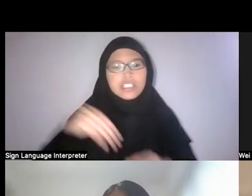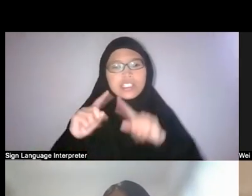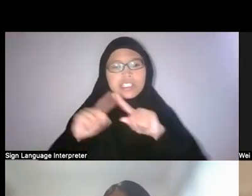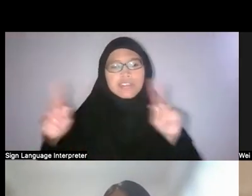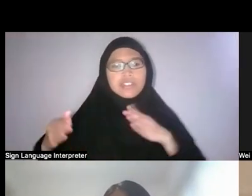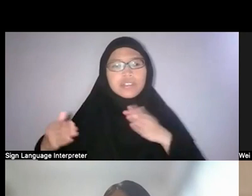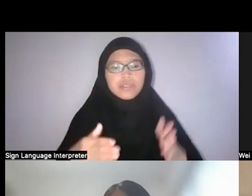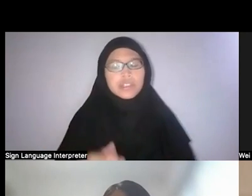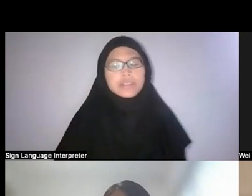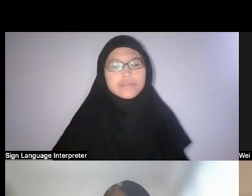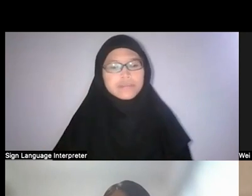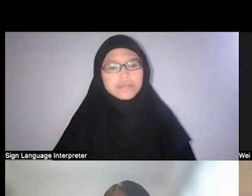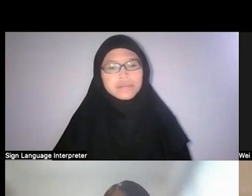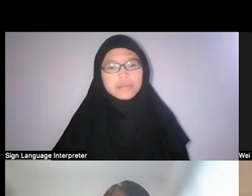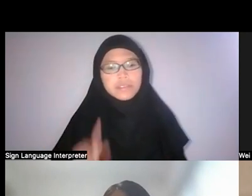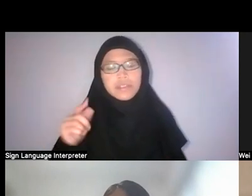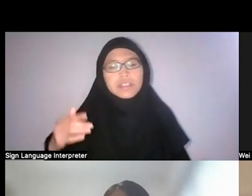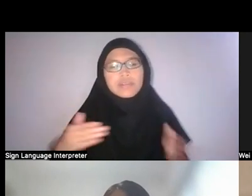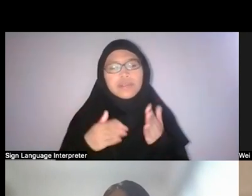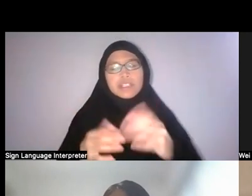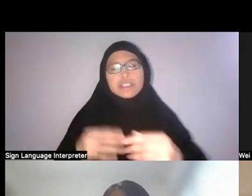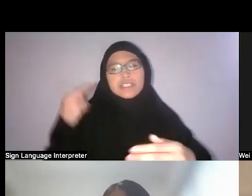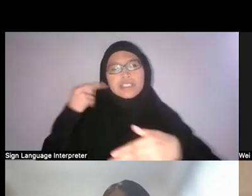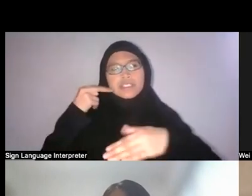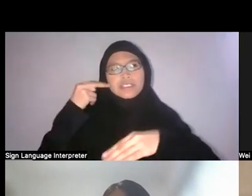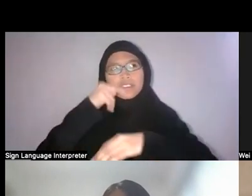One of which being the National Library’s recent show Human X Nature,